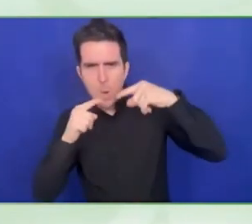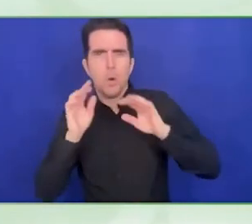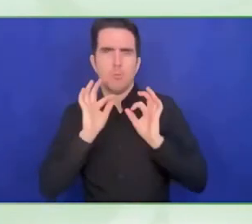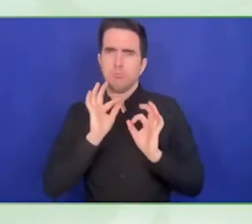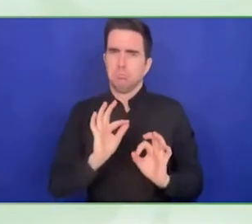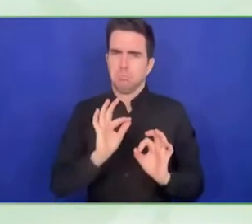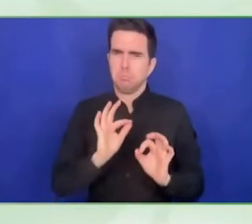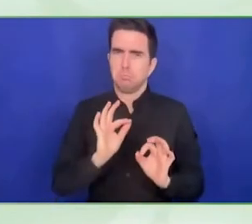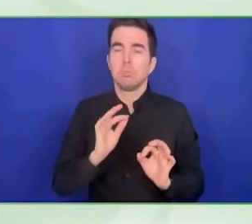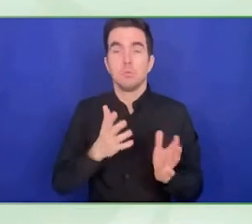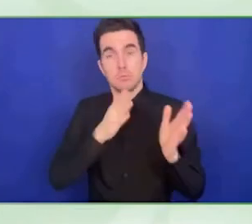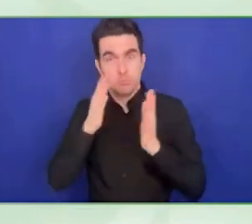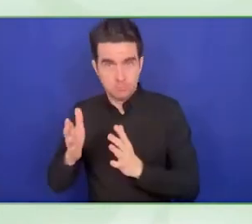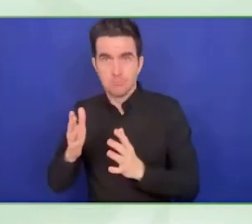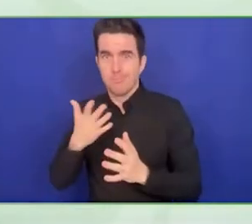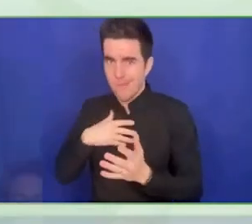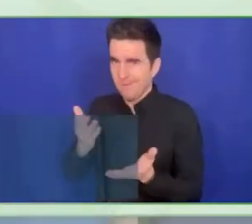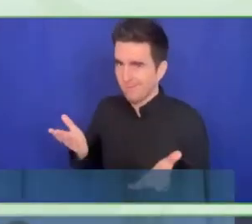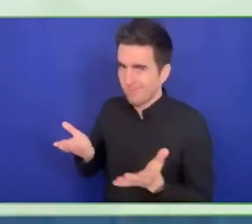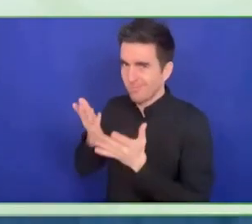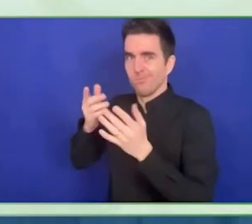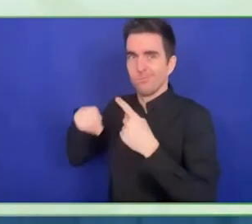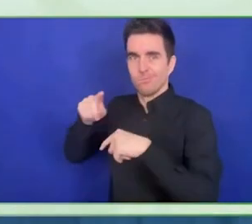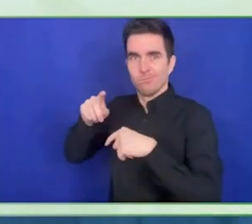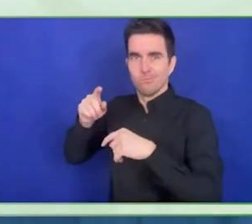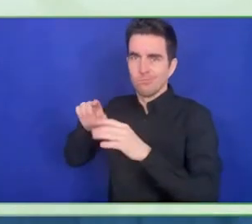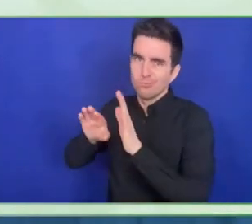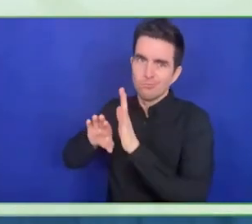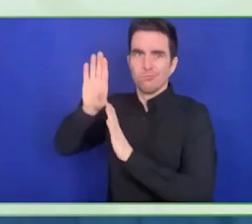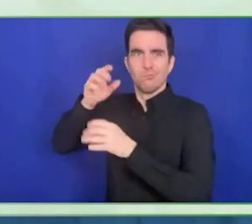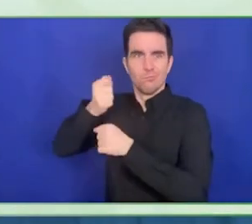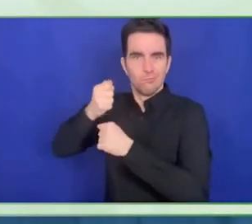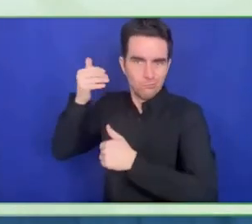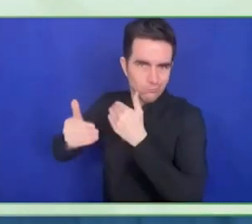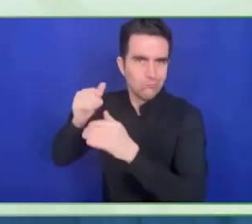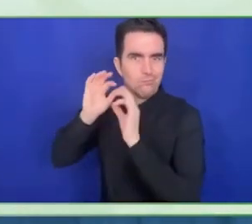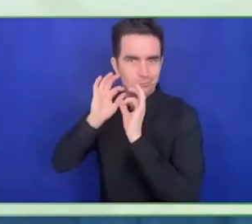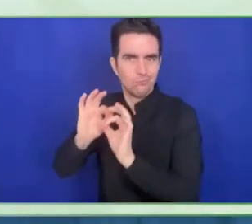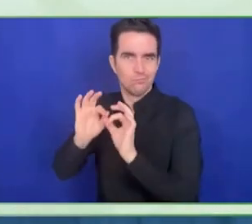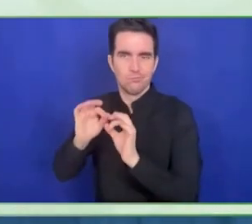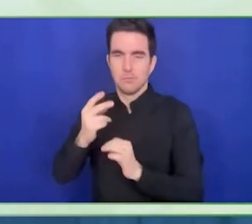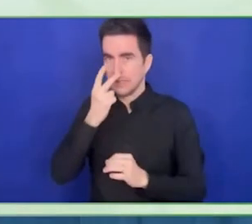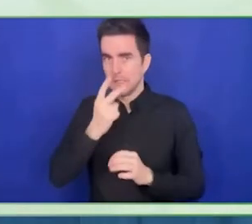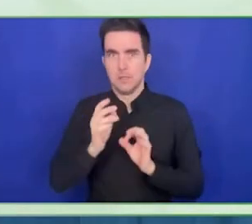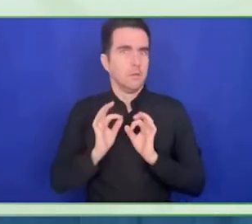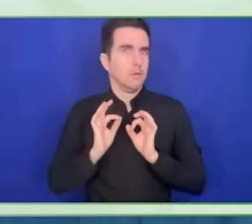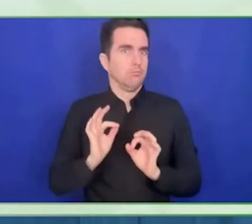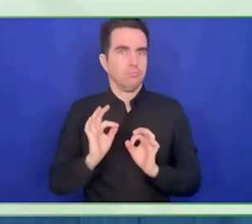Cesar, from the inter-American developer bank. Over to you.